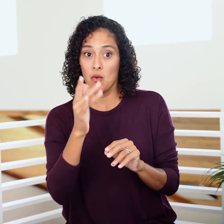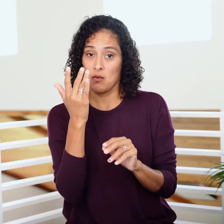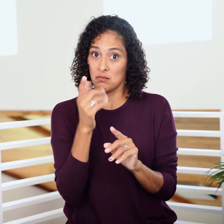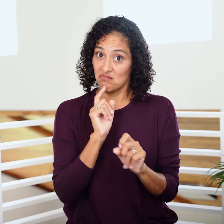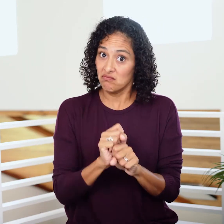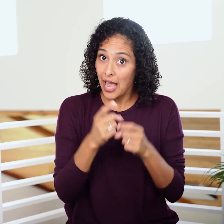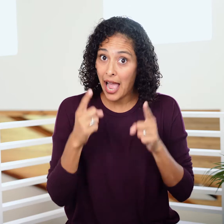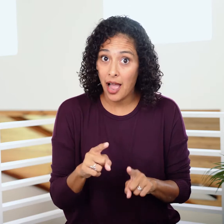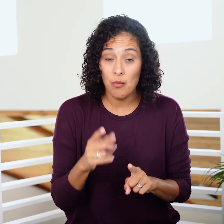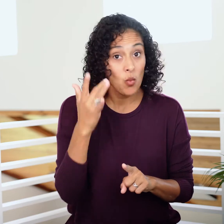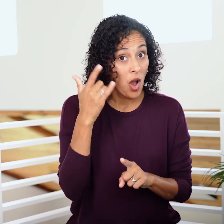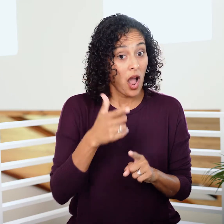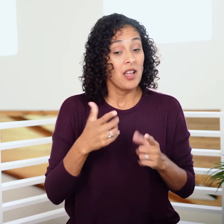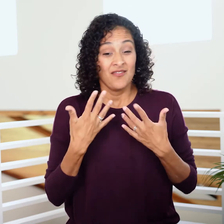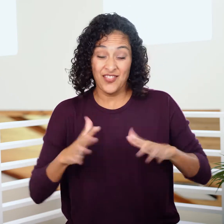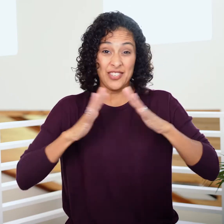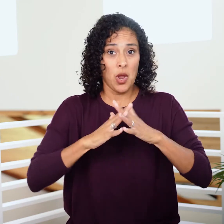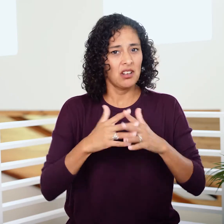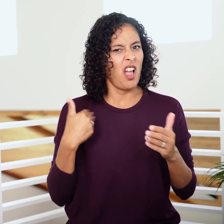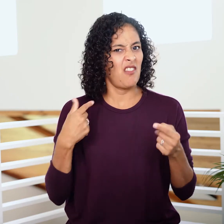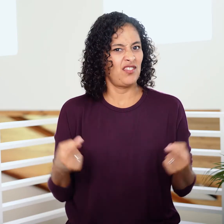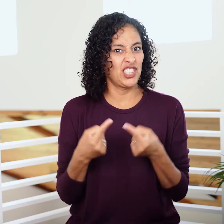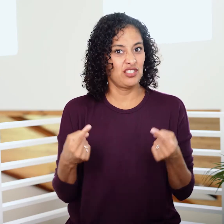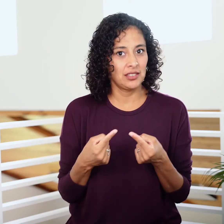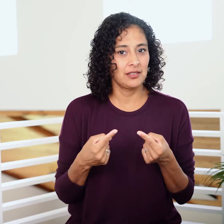mainly because he leaves with an injury.